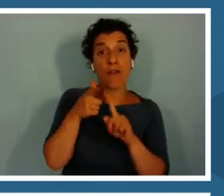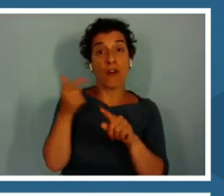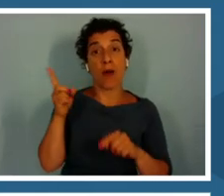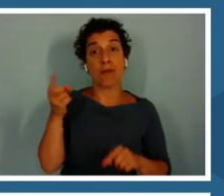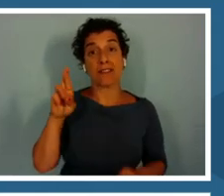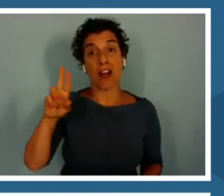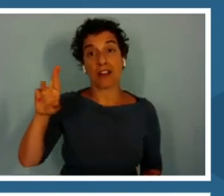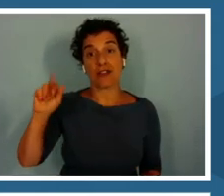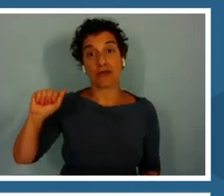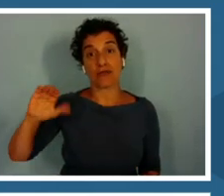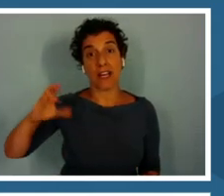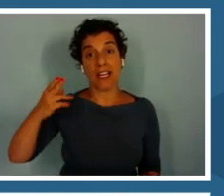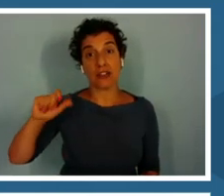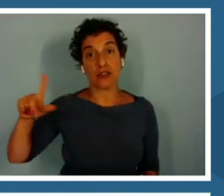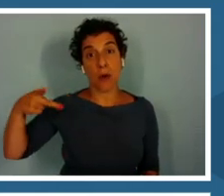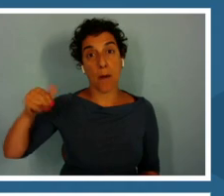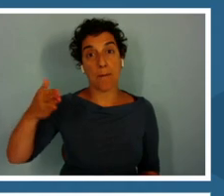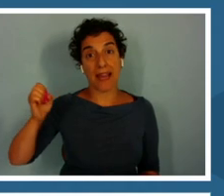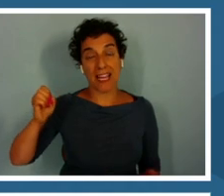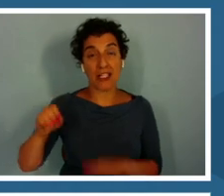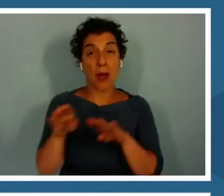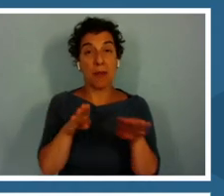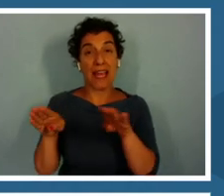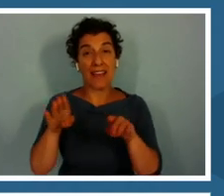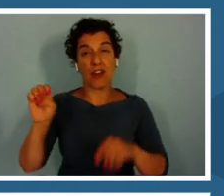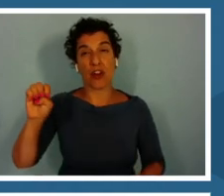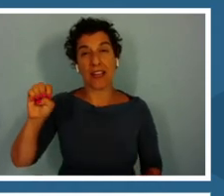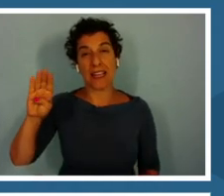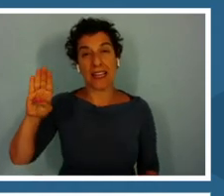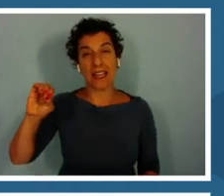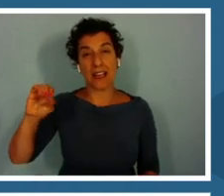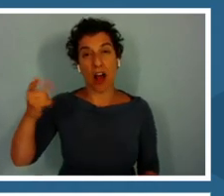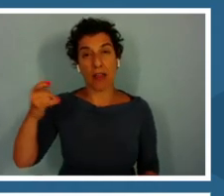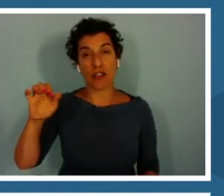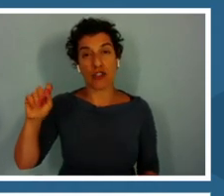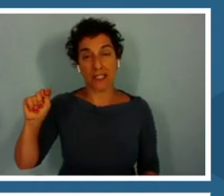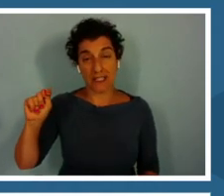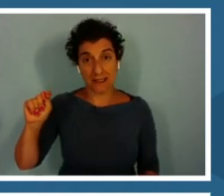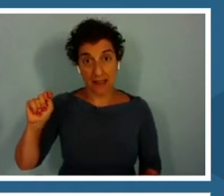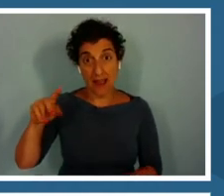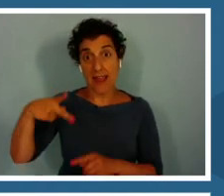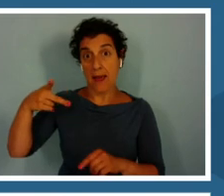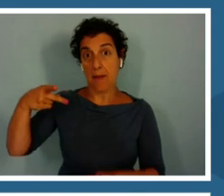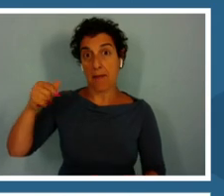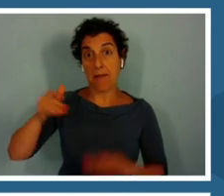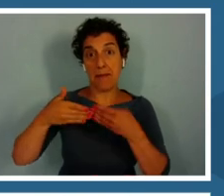She is a behavioral ecologist at the Smithsonian tropical research Institute in Panama. She lived there.